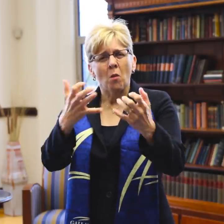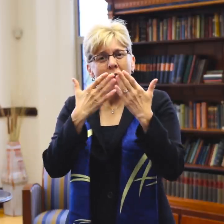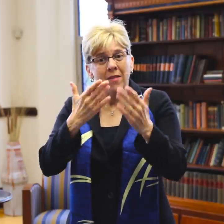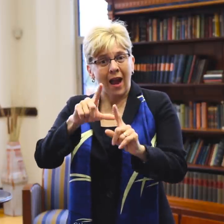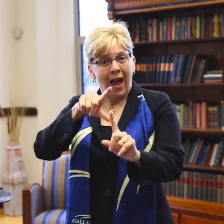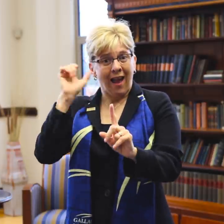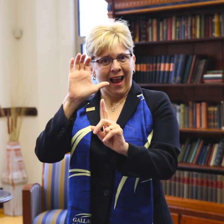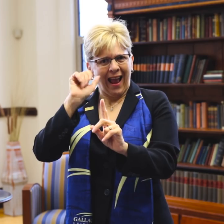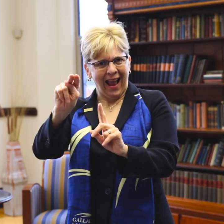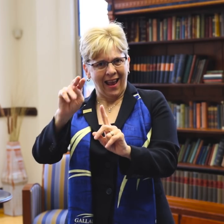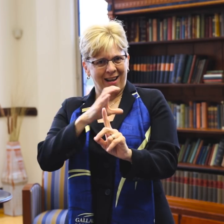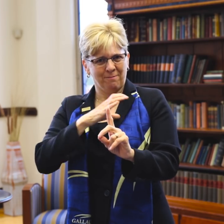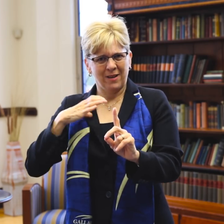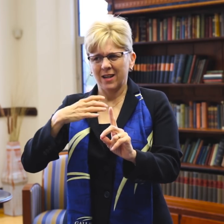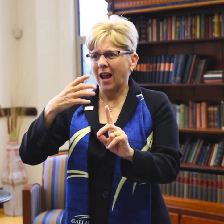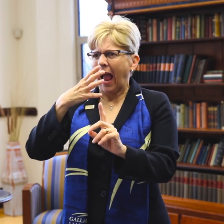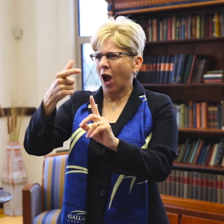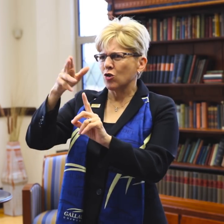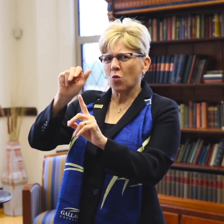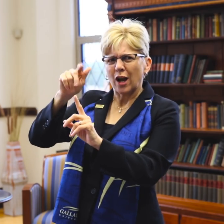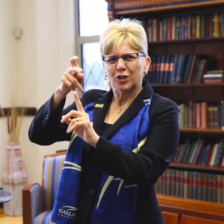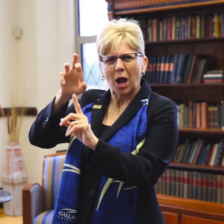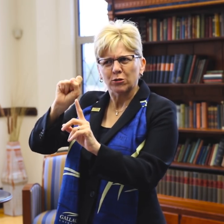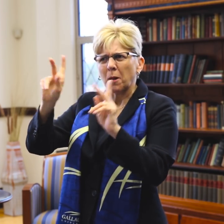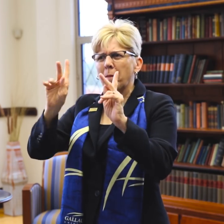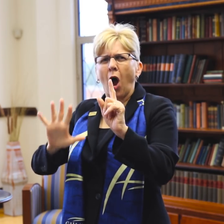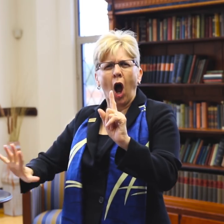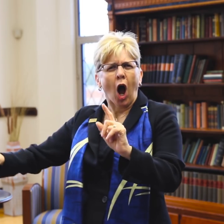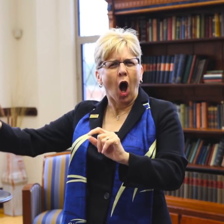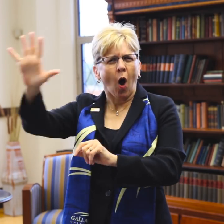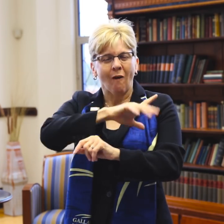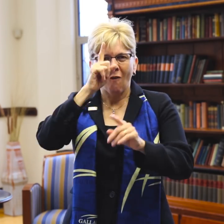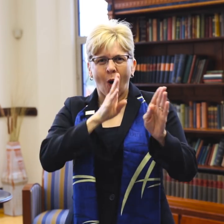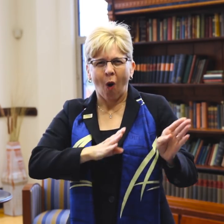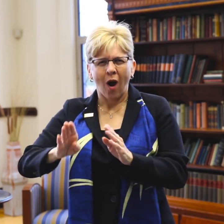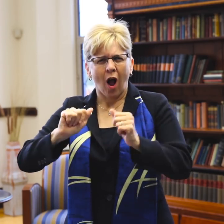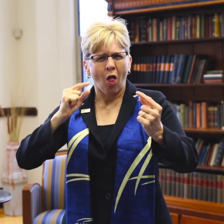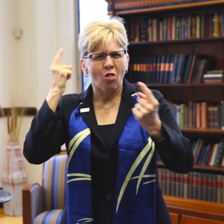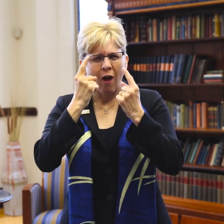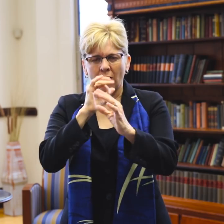I also want to thank the Gallaudet CAN committee and GUAA chapters, as well as people all over, for organizing